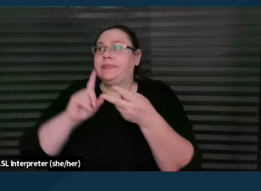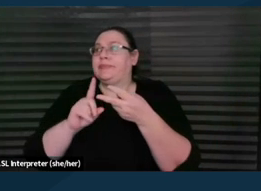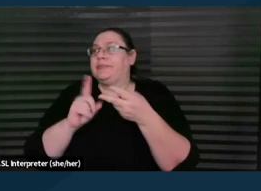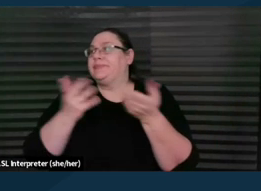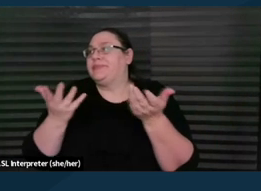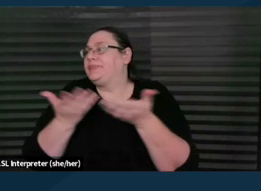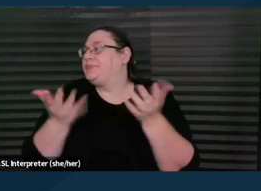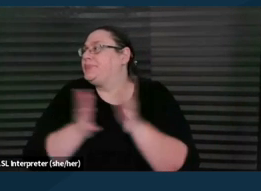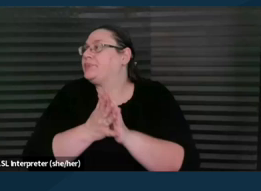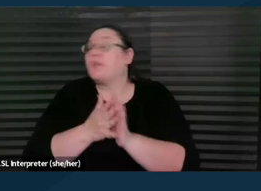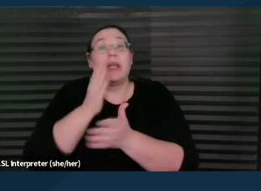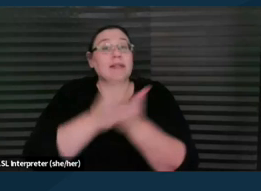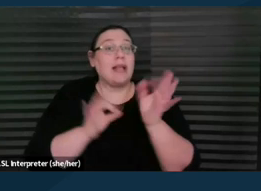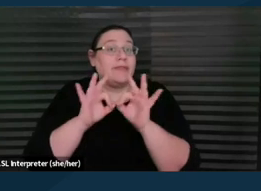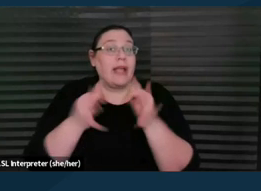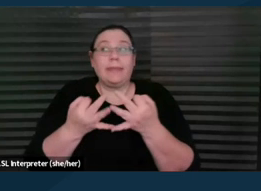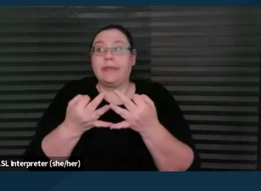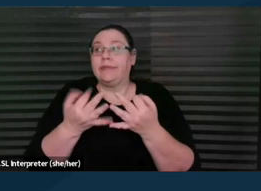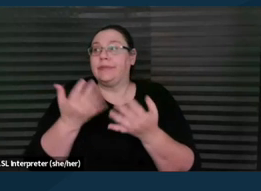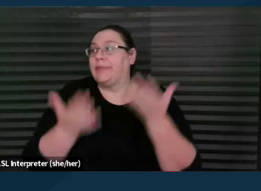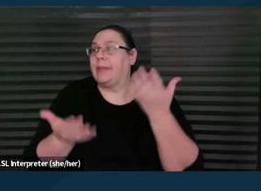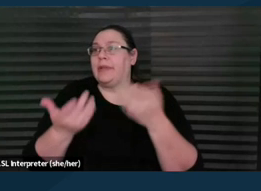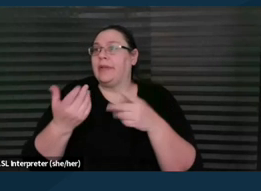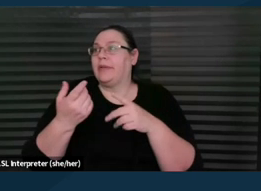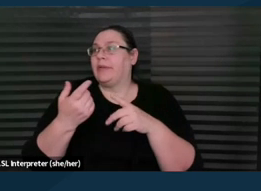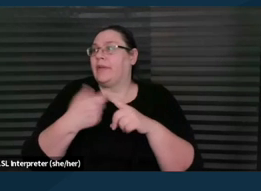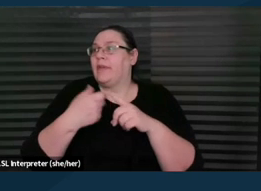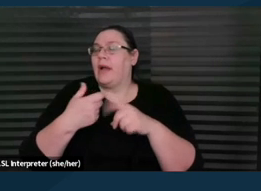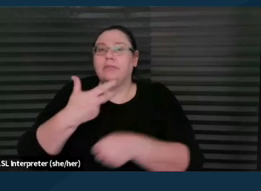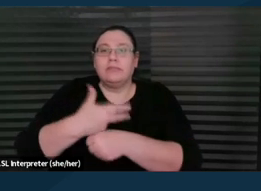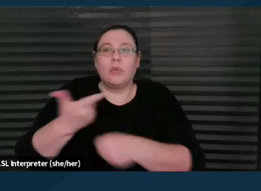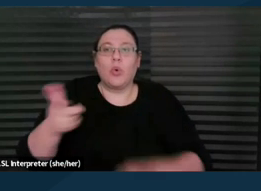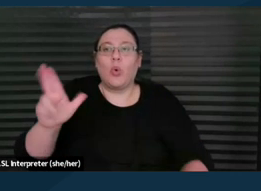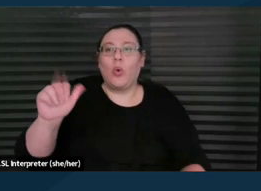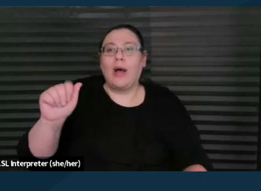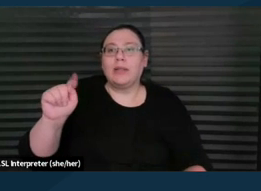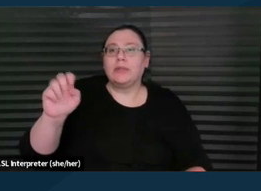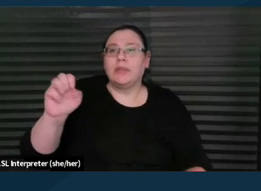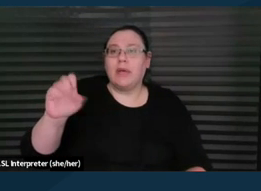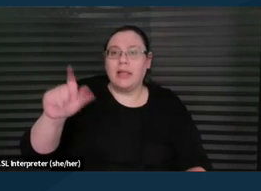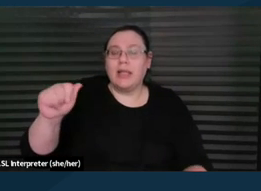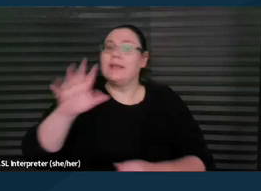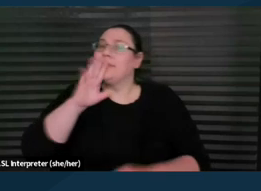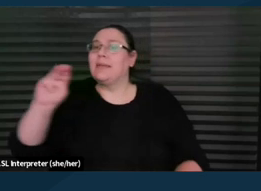we have families who maybe come from Guatemala who speak Mam and not, they don't speak Spanish or English.